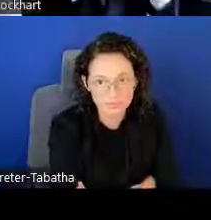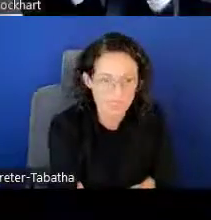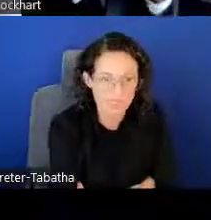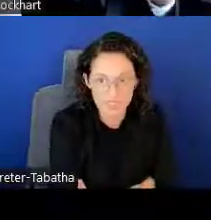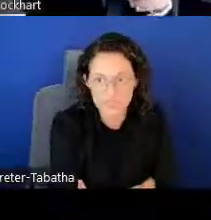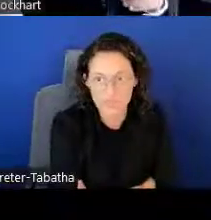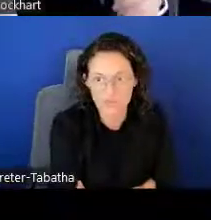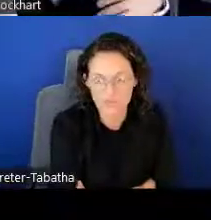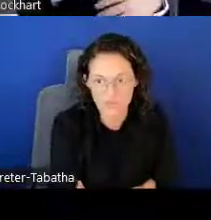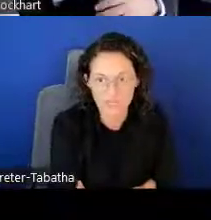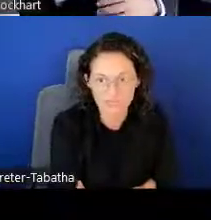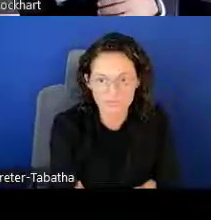as you can see on the screen.